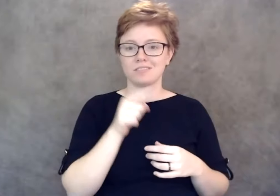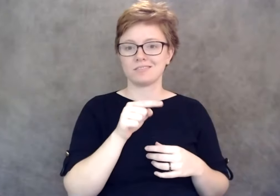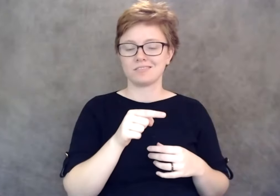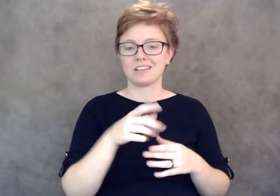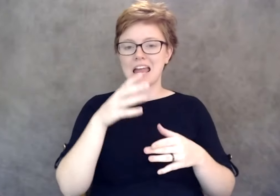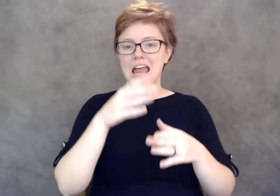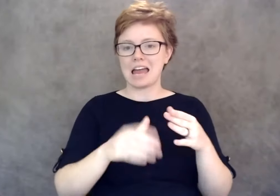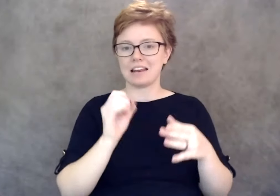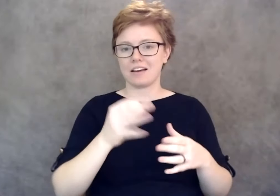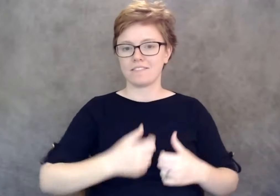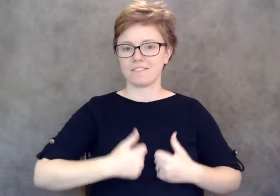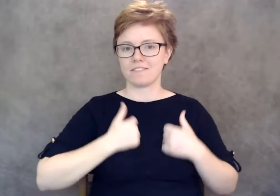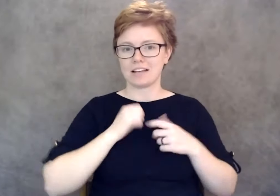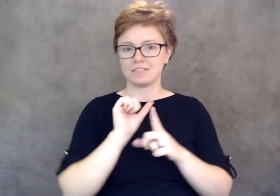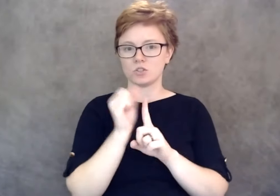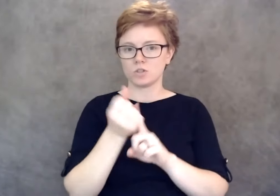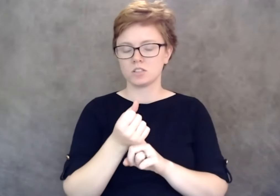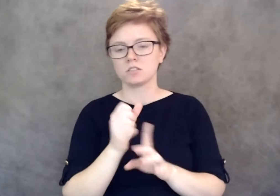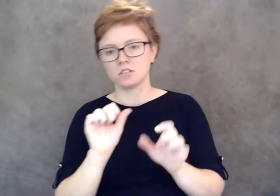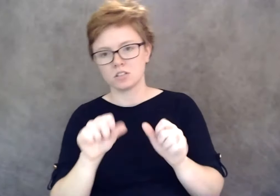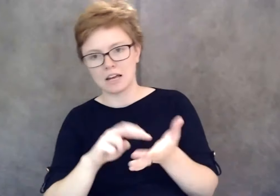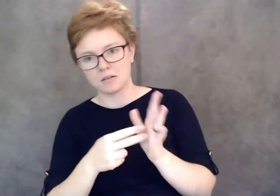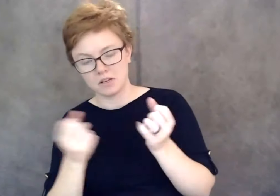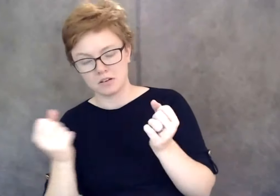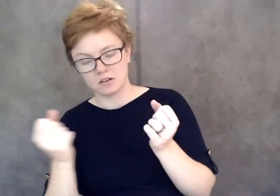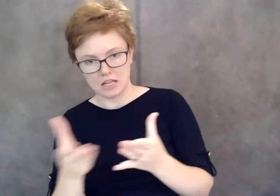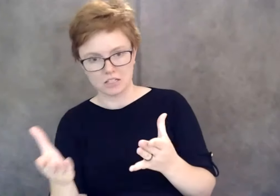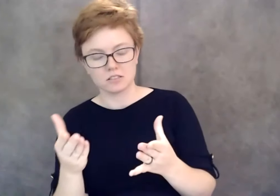that can mean a lot of things so we'd encourage you to talk with the facility